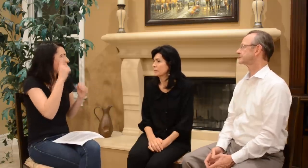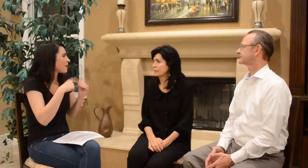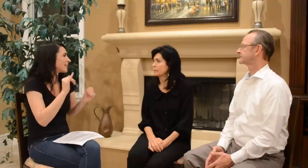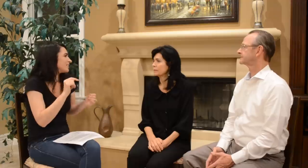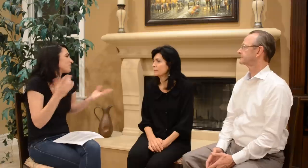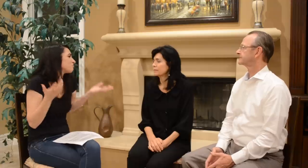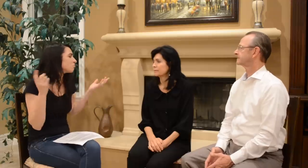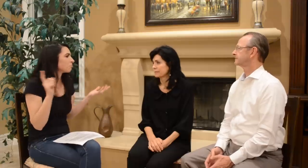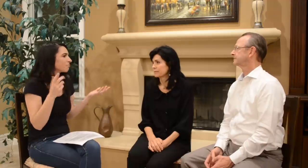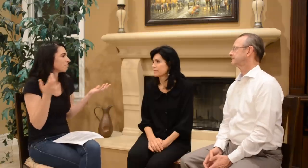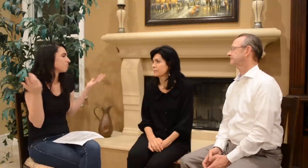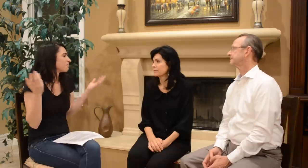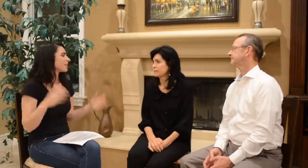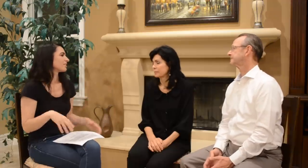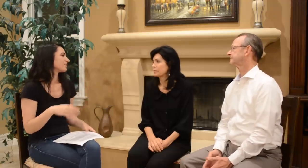I didn’t even think about it.